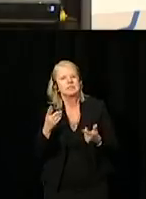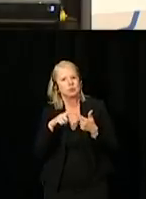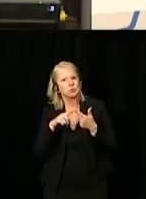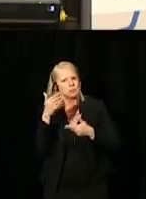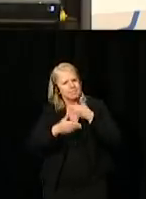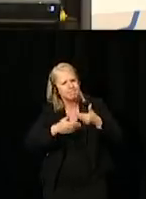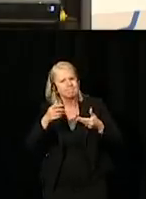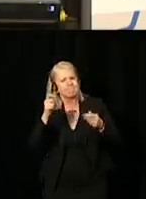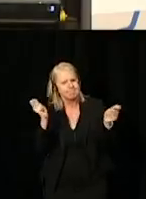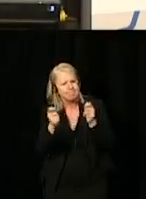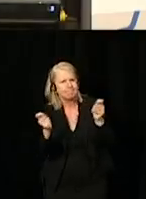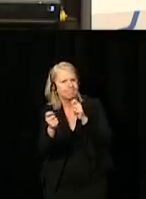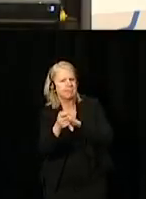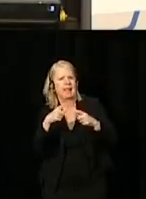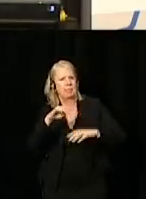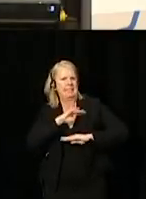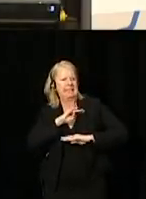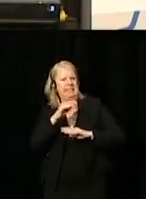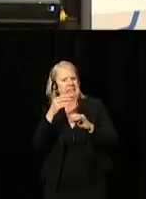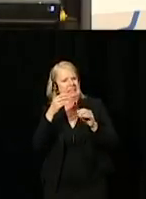to evolve and meet the needs of every individual.